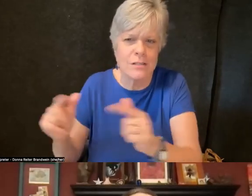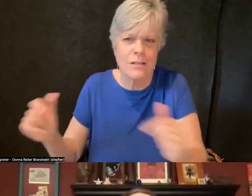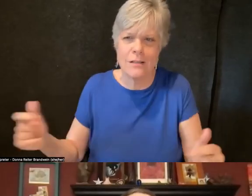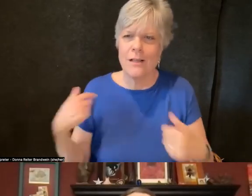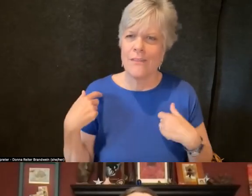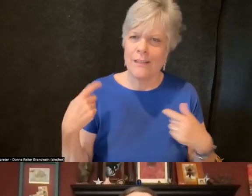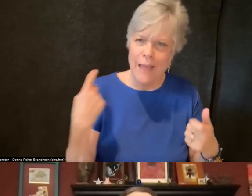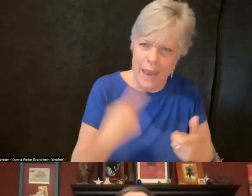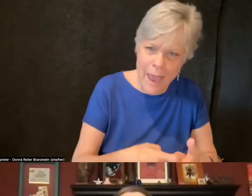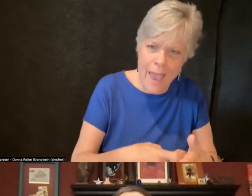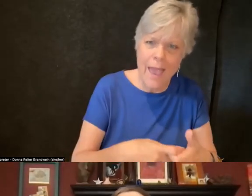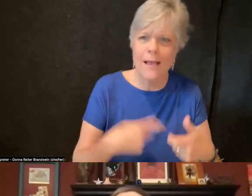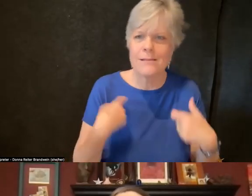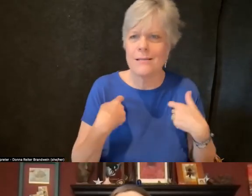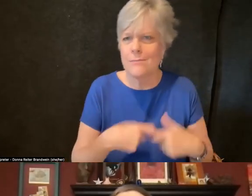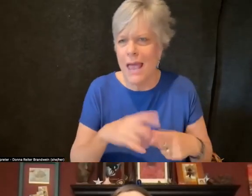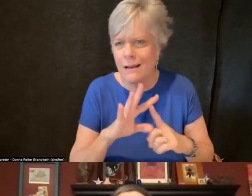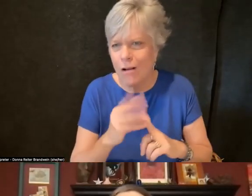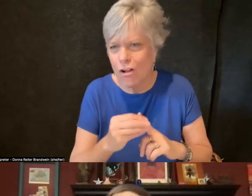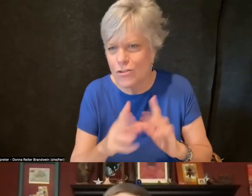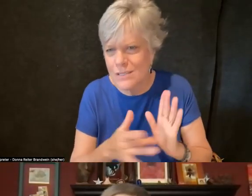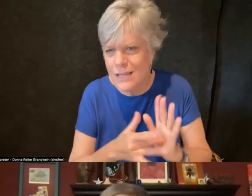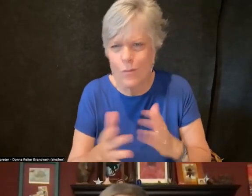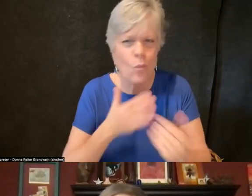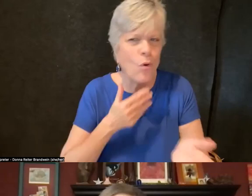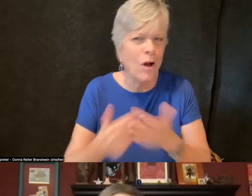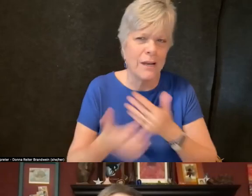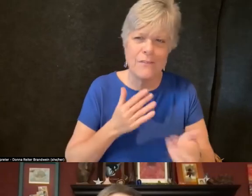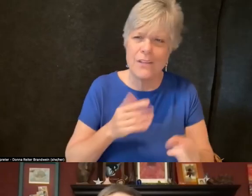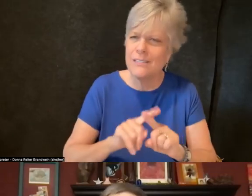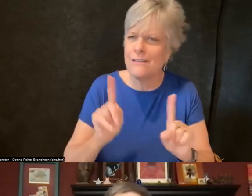and Hispanic cultural centers, whatever these different centers and units